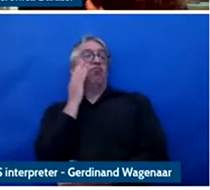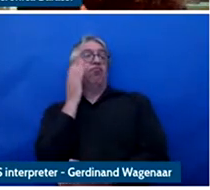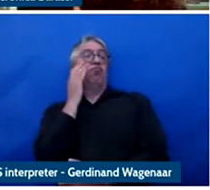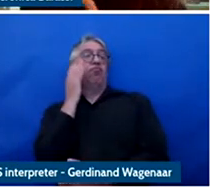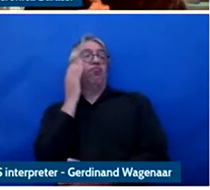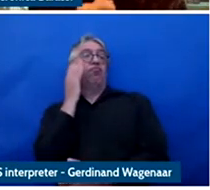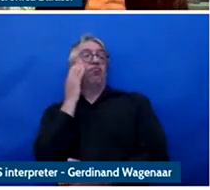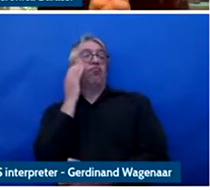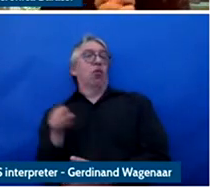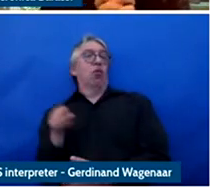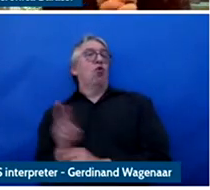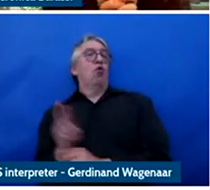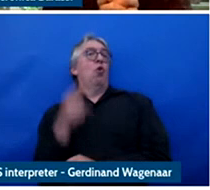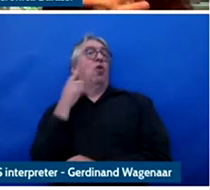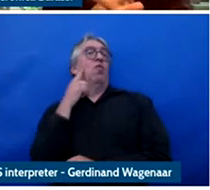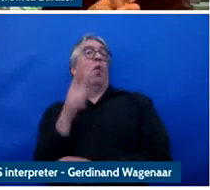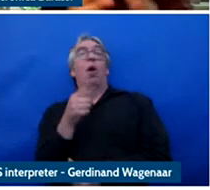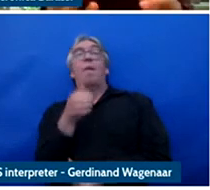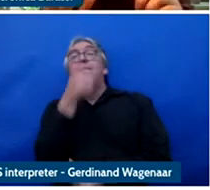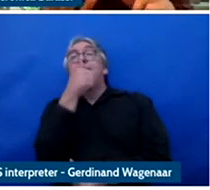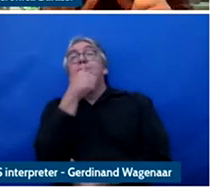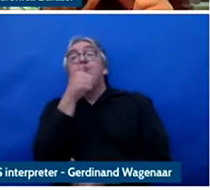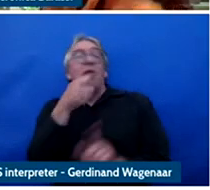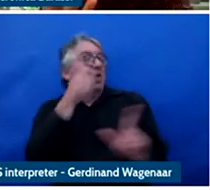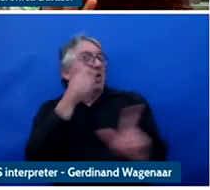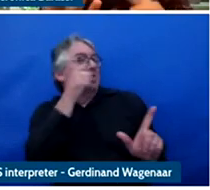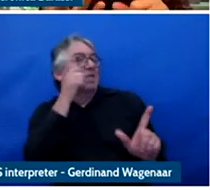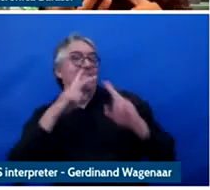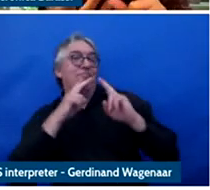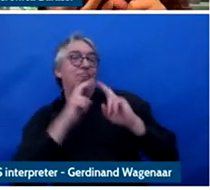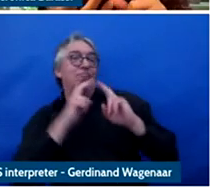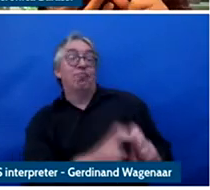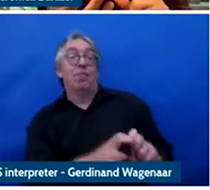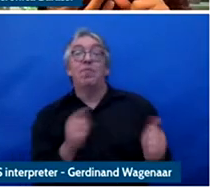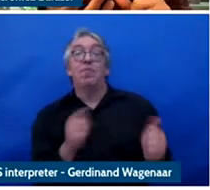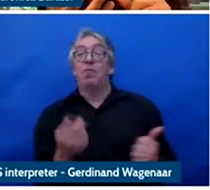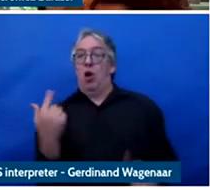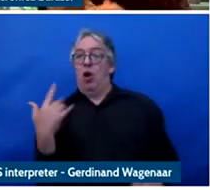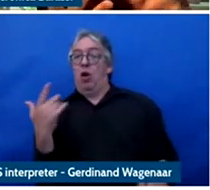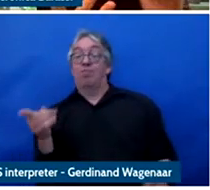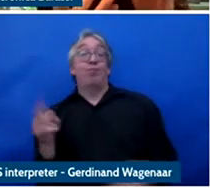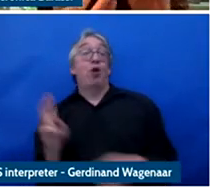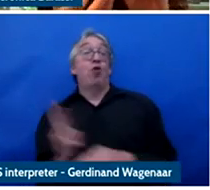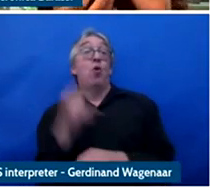used for investigations now, so force fraud detection, health fraud